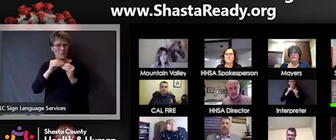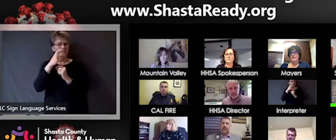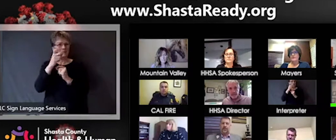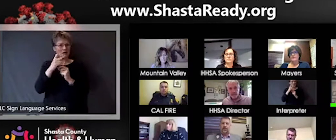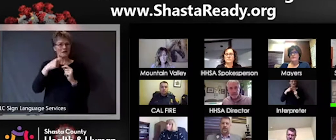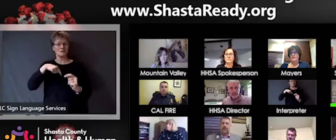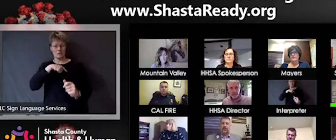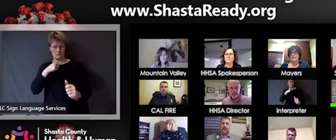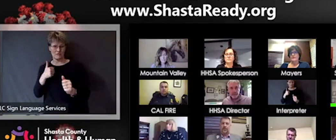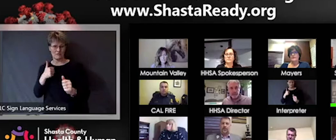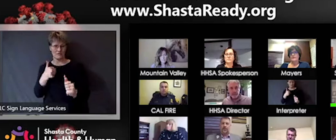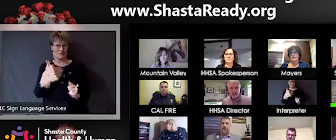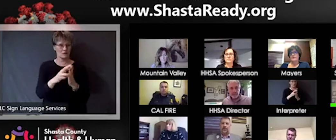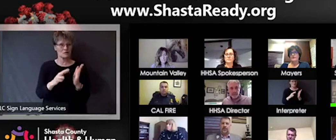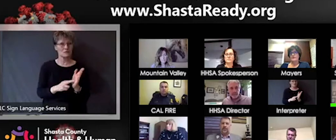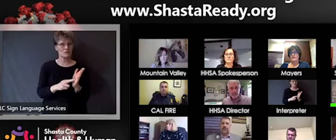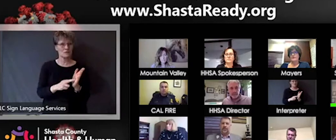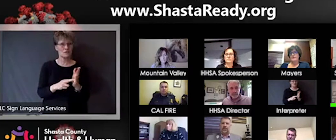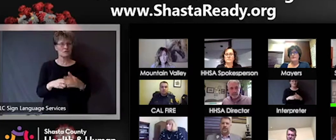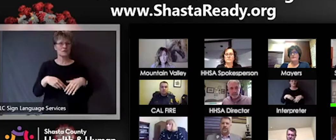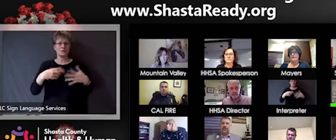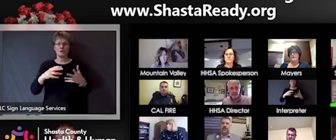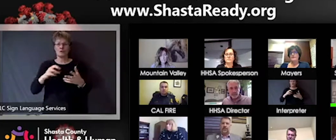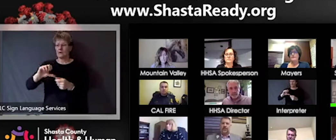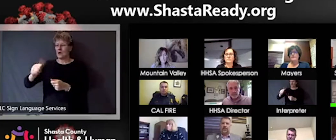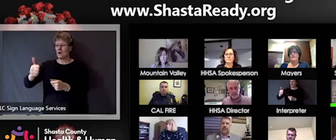behind for a few weeks from other parts of the state that we're going to need to